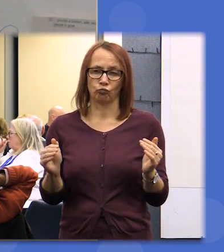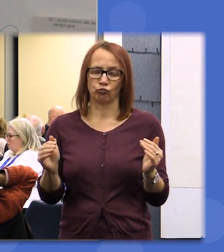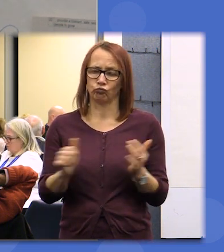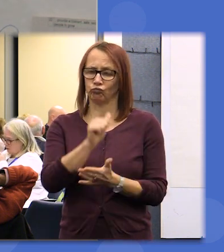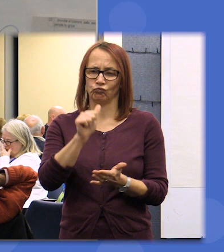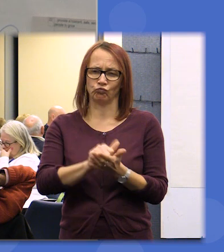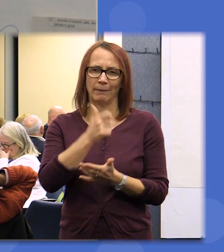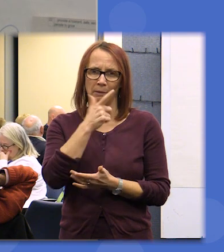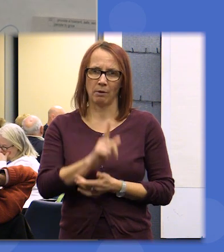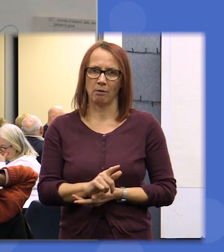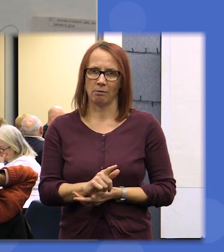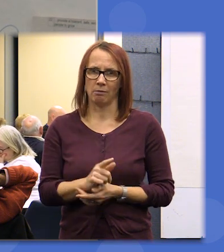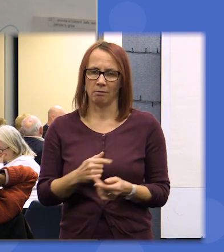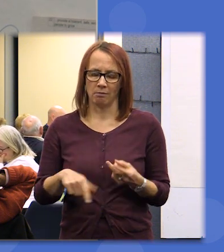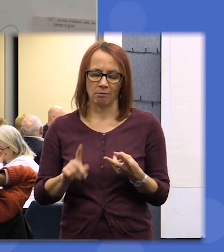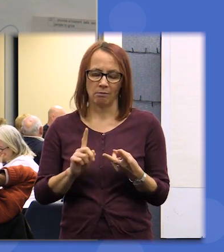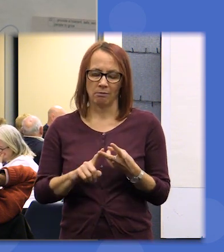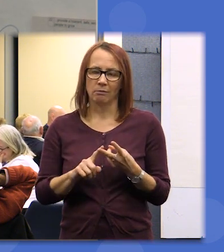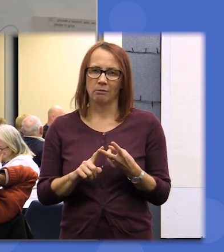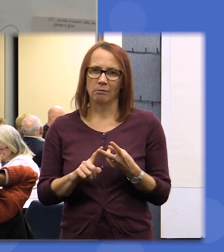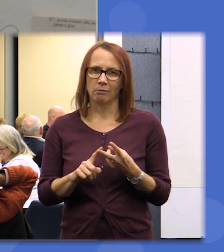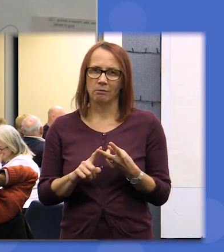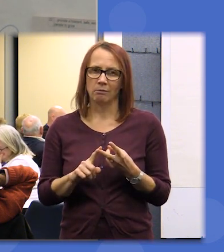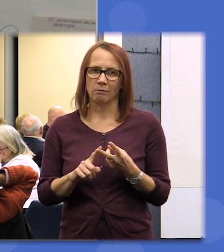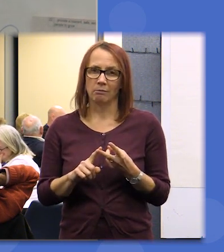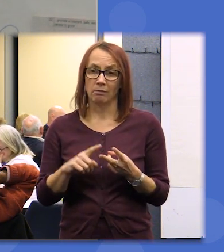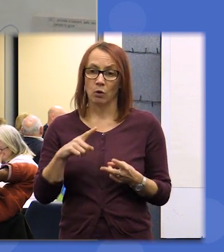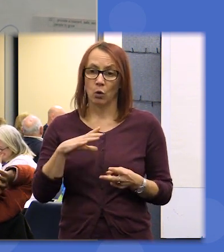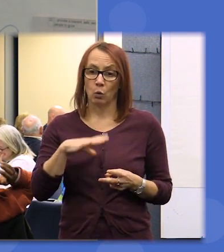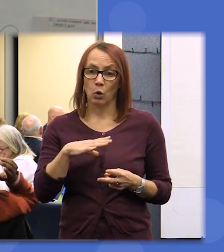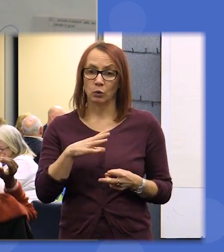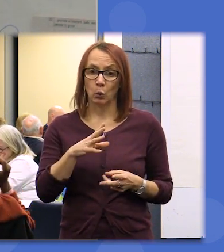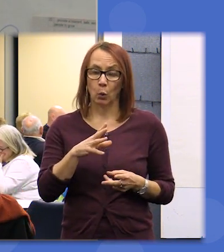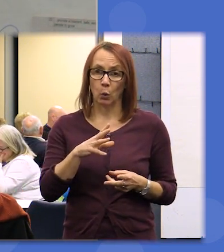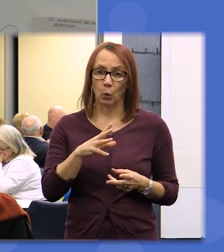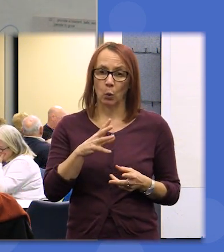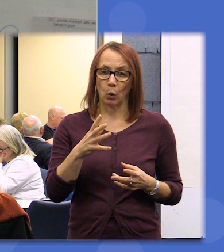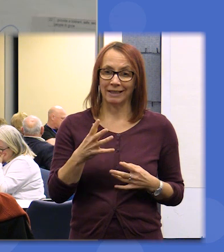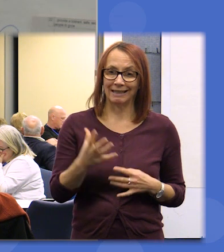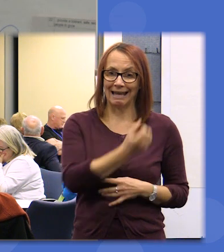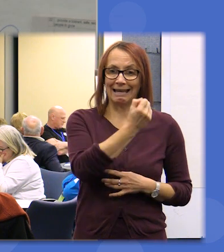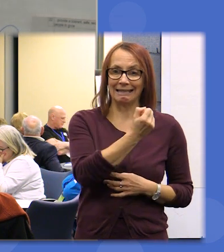but be is that to gain something we have to give something up and and I think